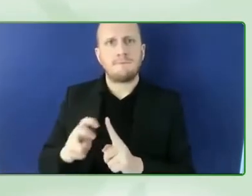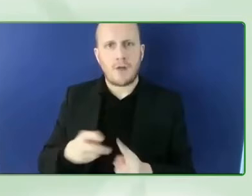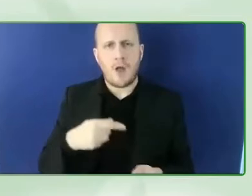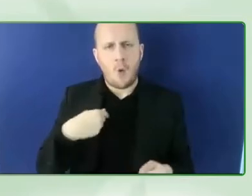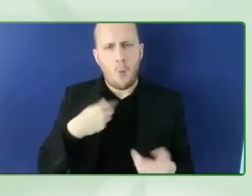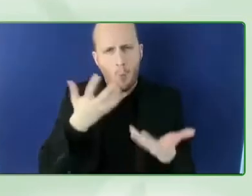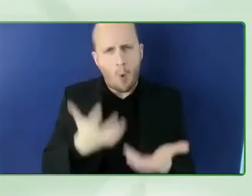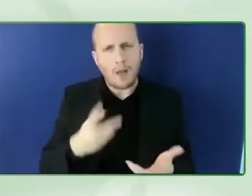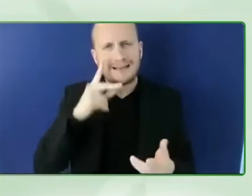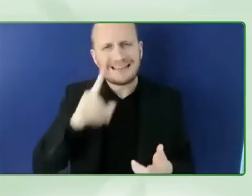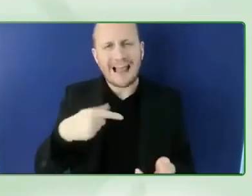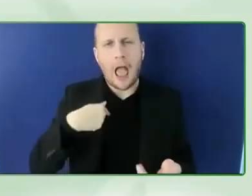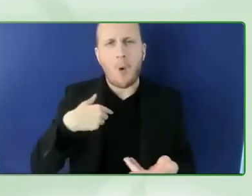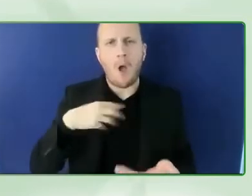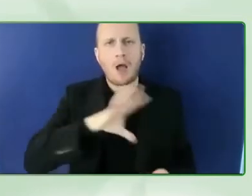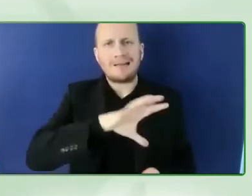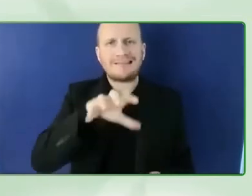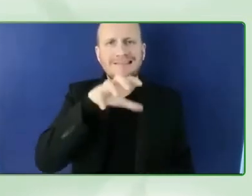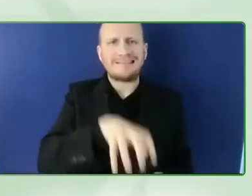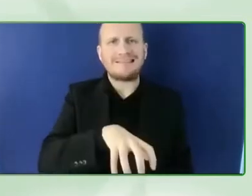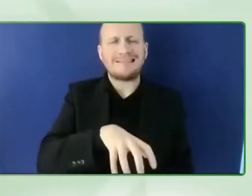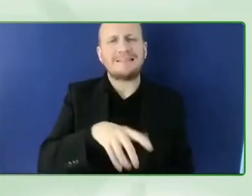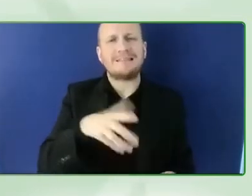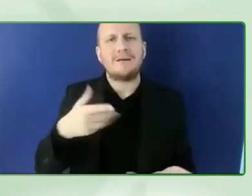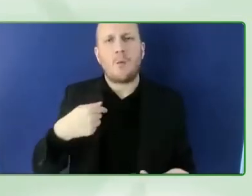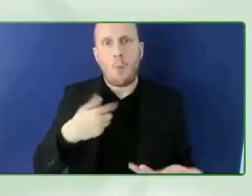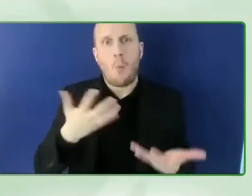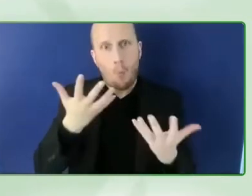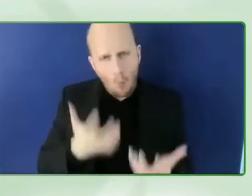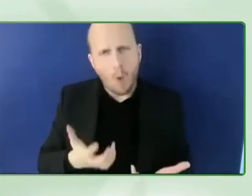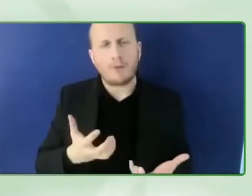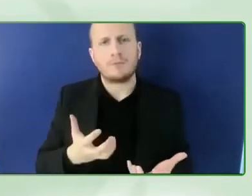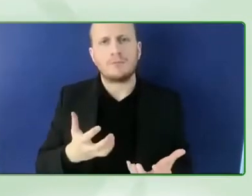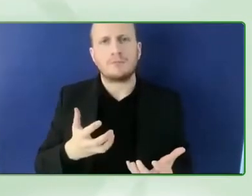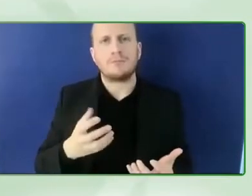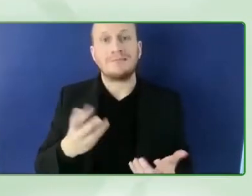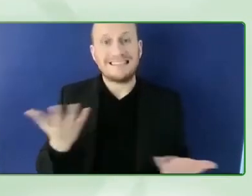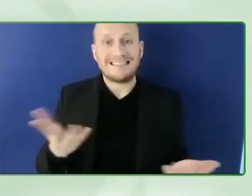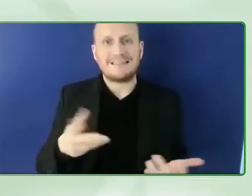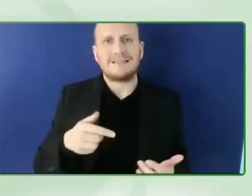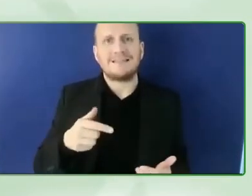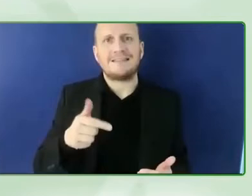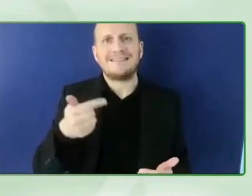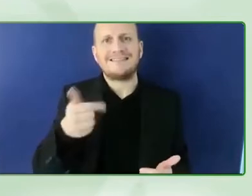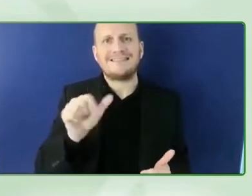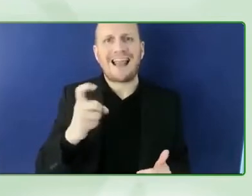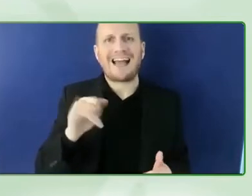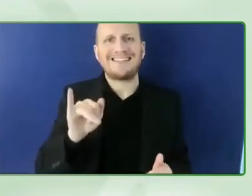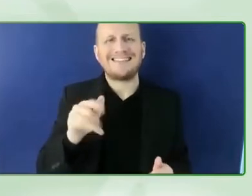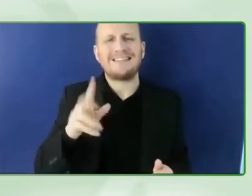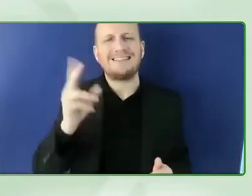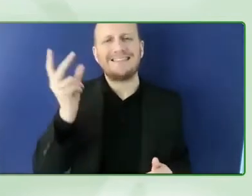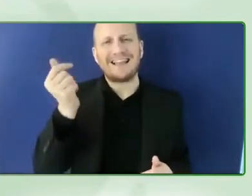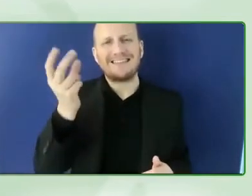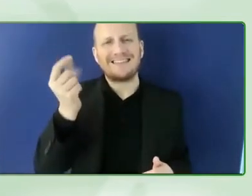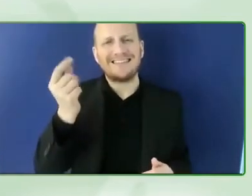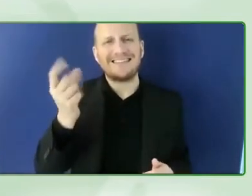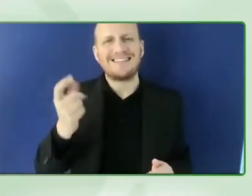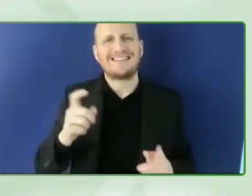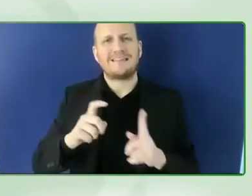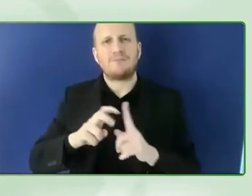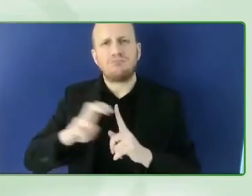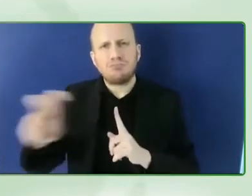is we're looking for the autonomic taxi and so this would be our first focus and we will do